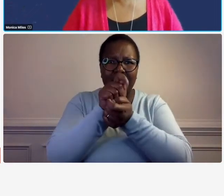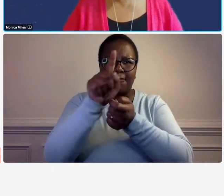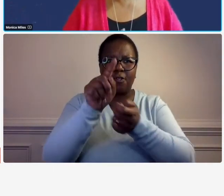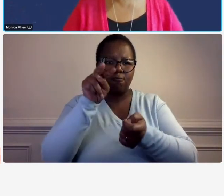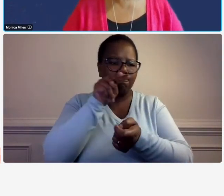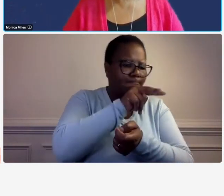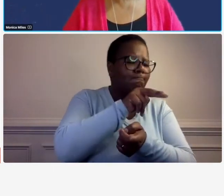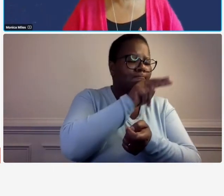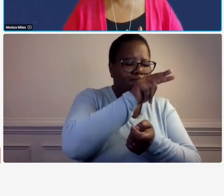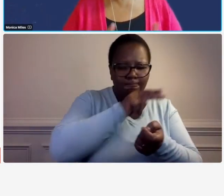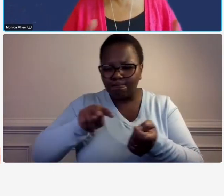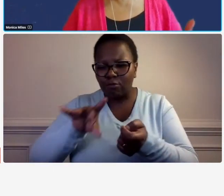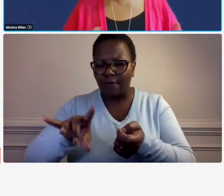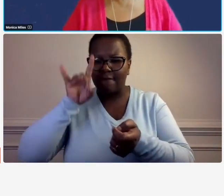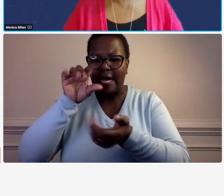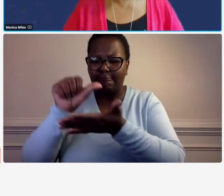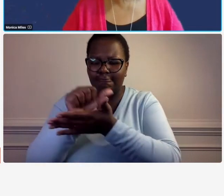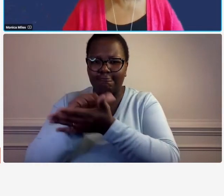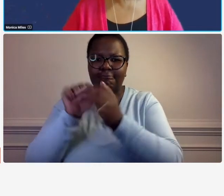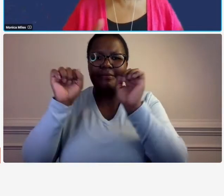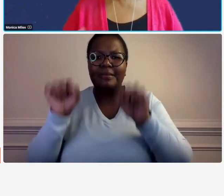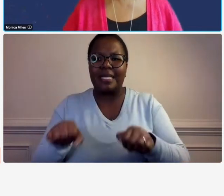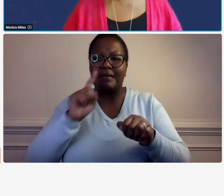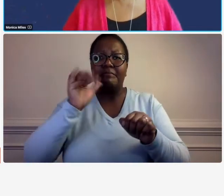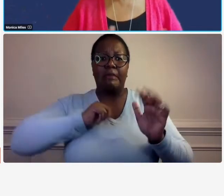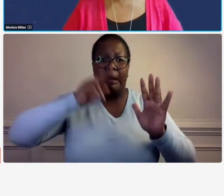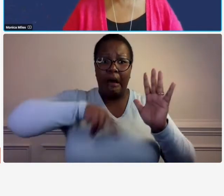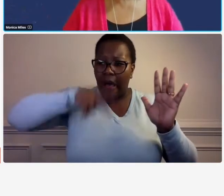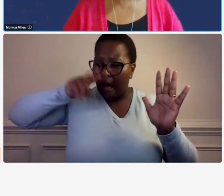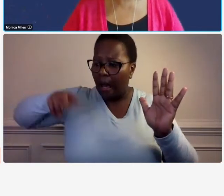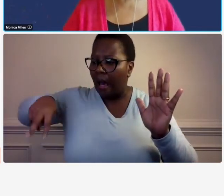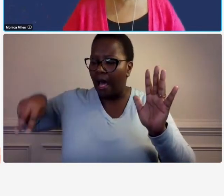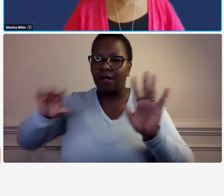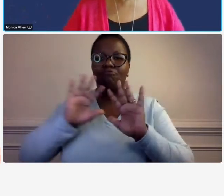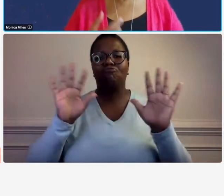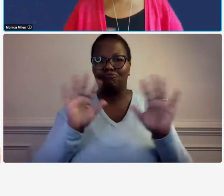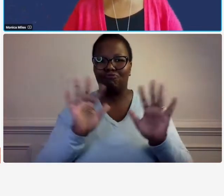that document so it's not kind of like a document you're going to read from from cover to cover so